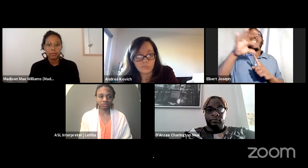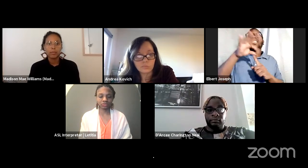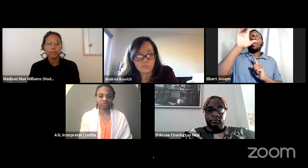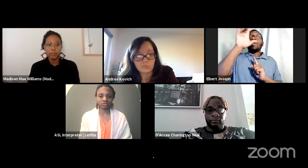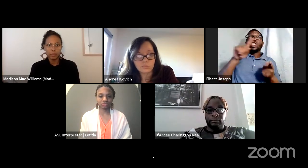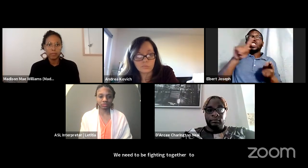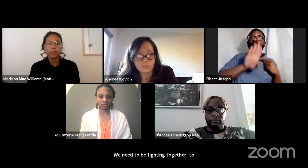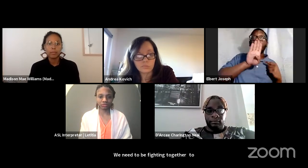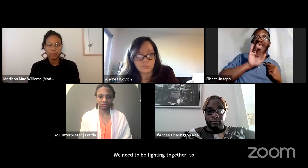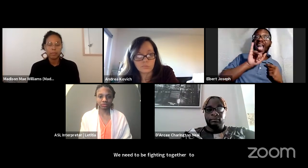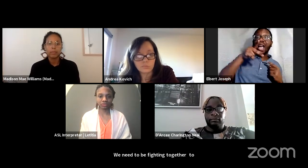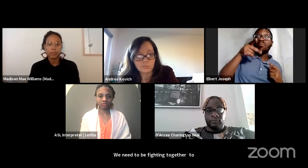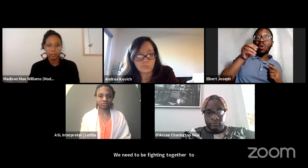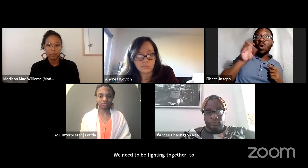and anti-abolism.